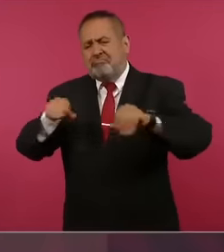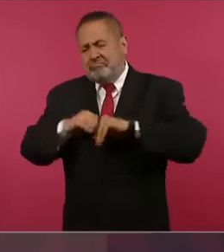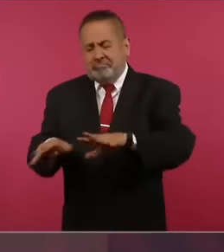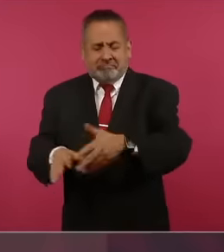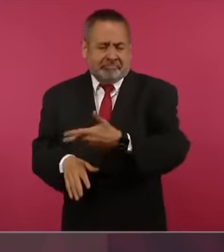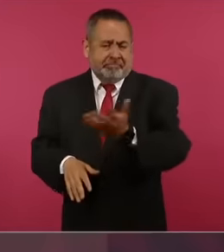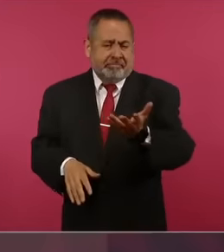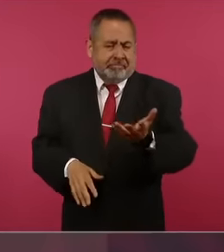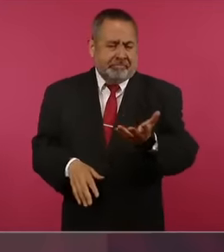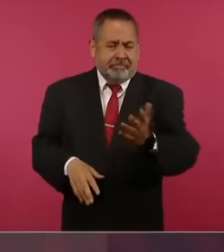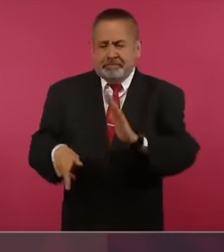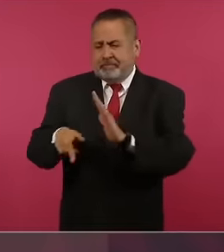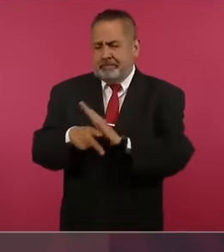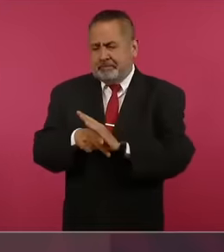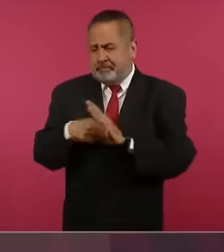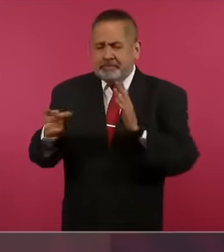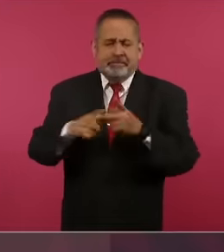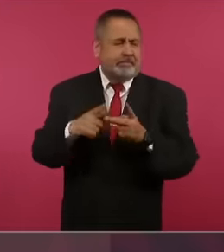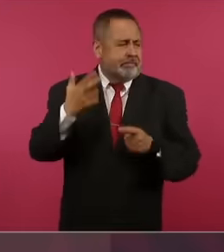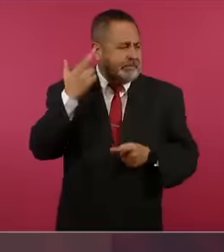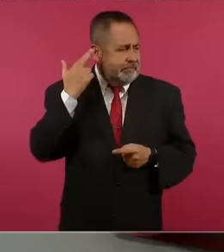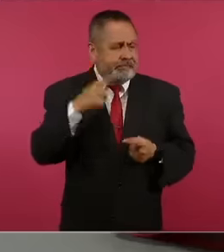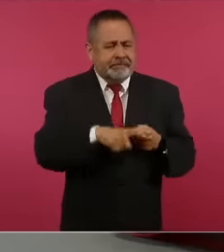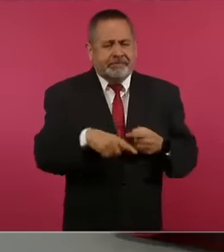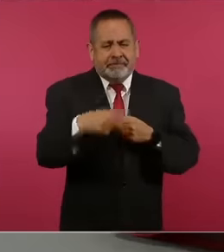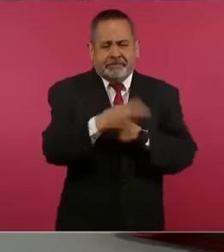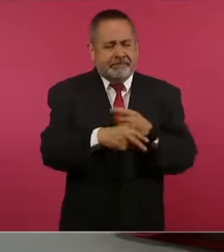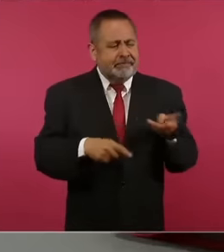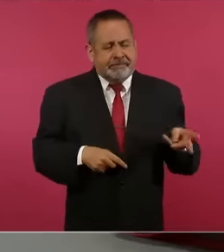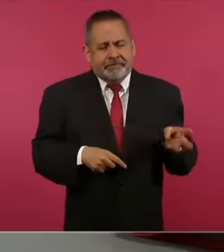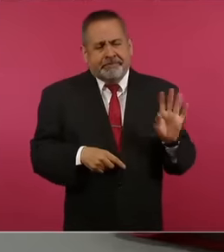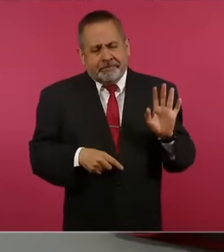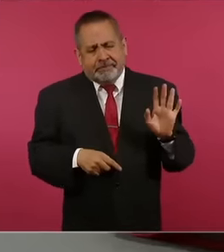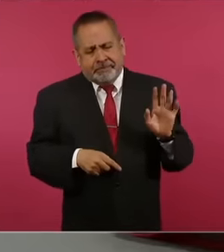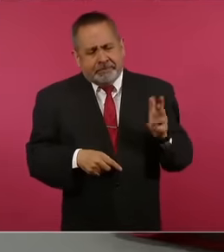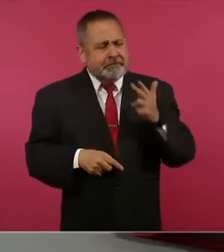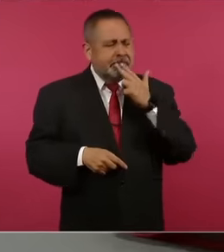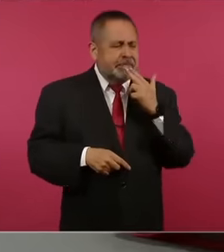the newspaper, Radio, television are instruments.